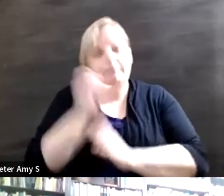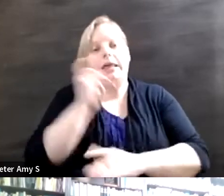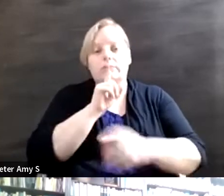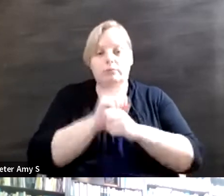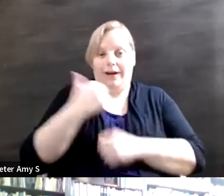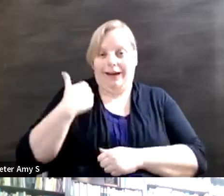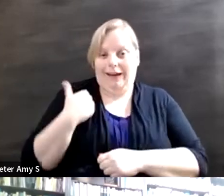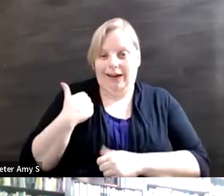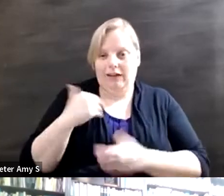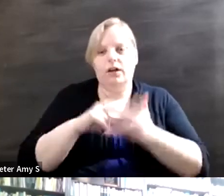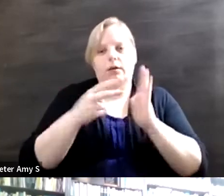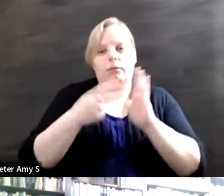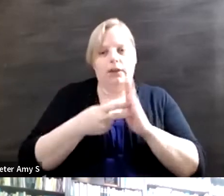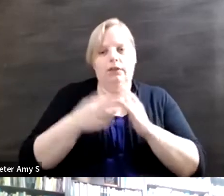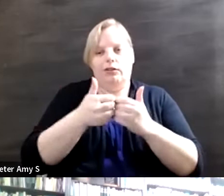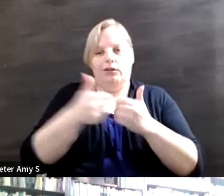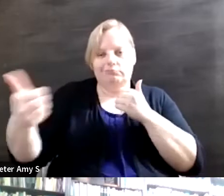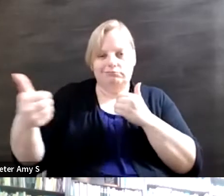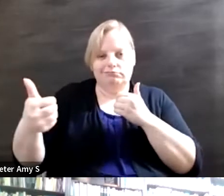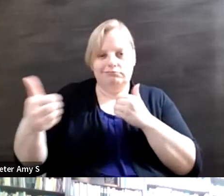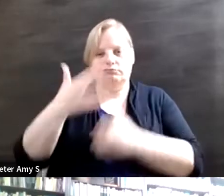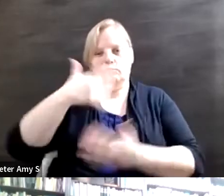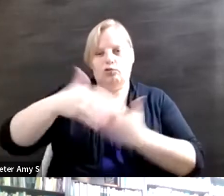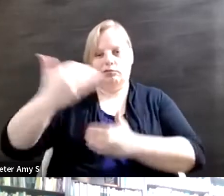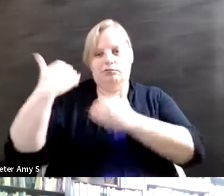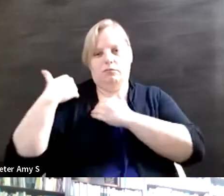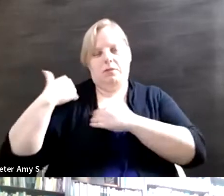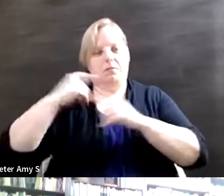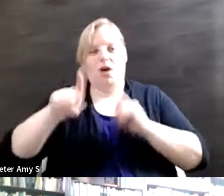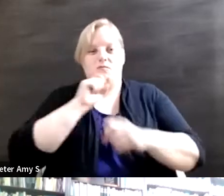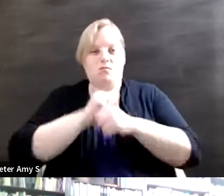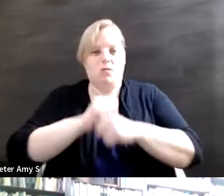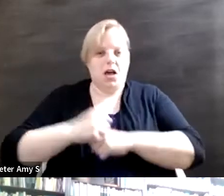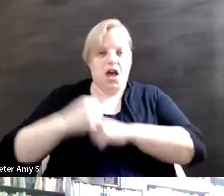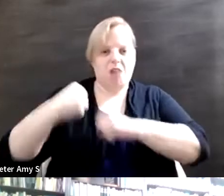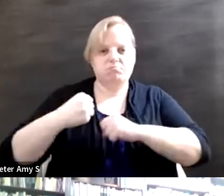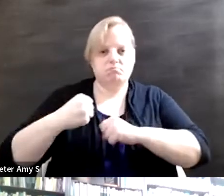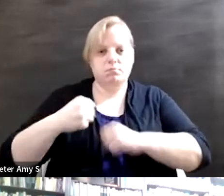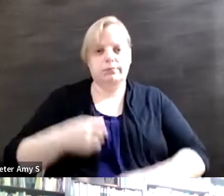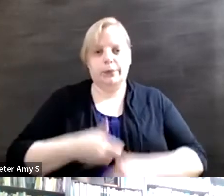corporate social responsibility which since it has no teeth is more and less meaningless. The